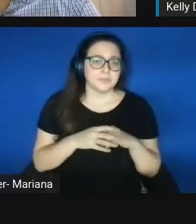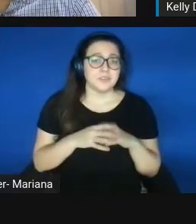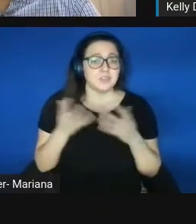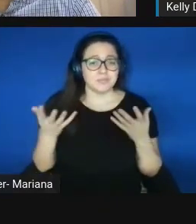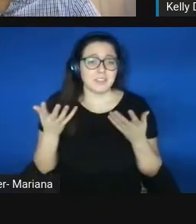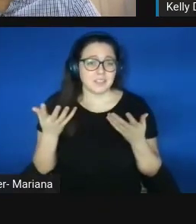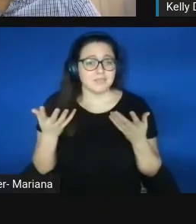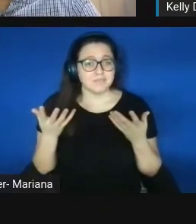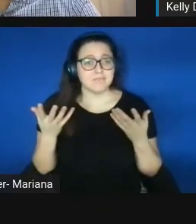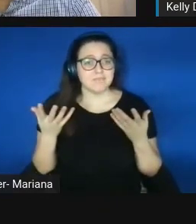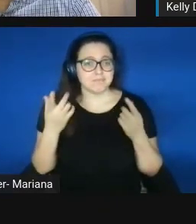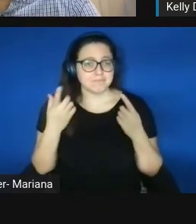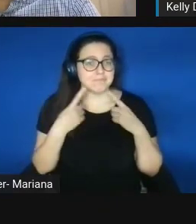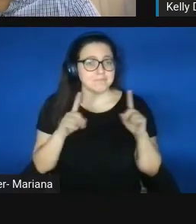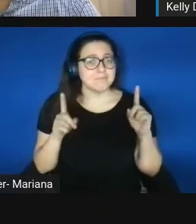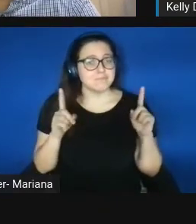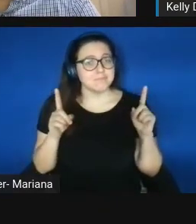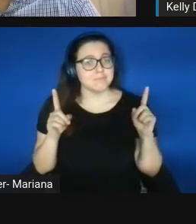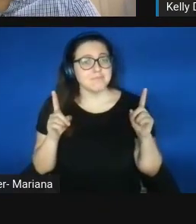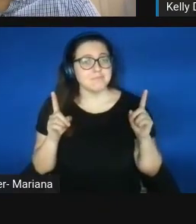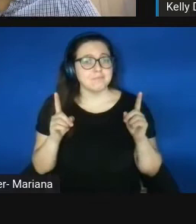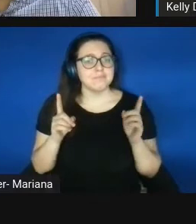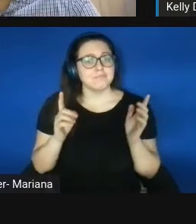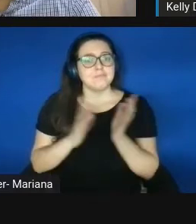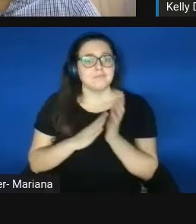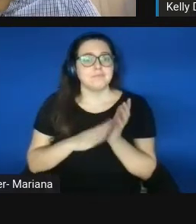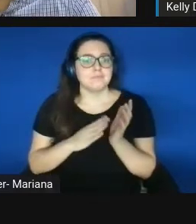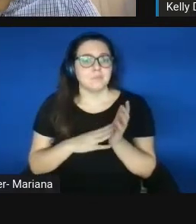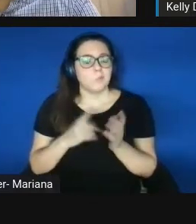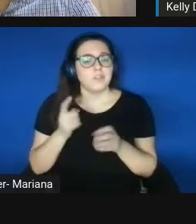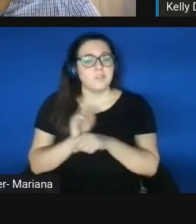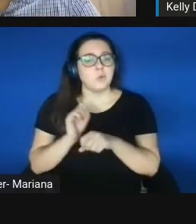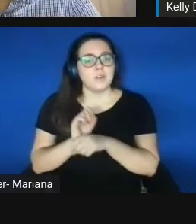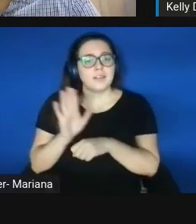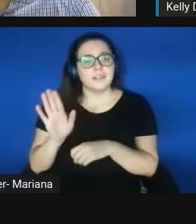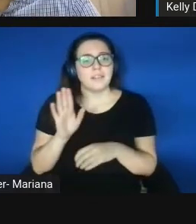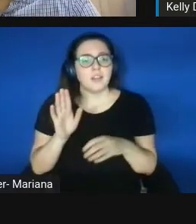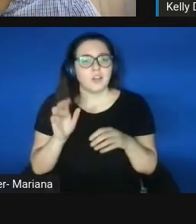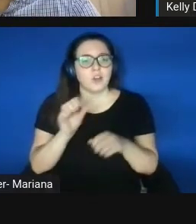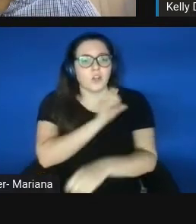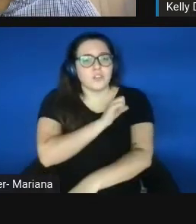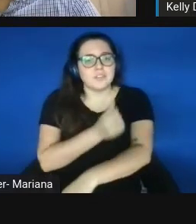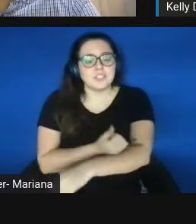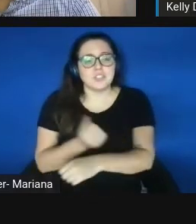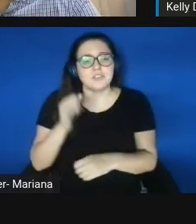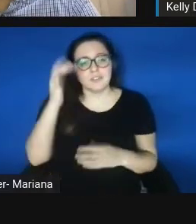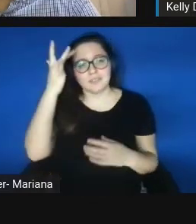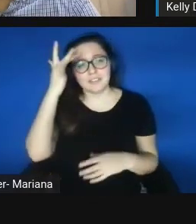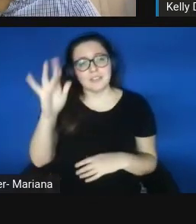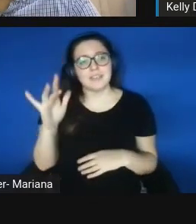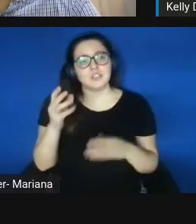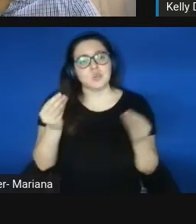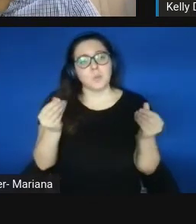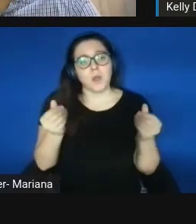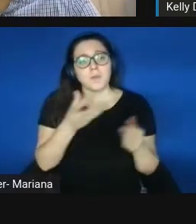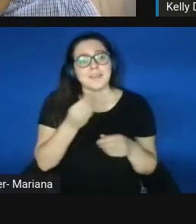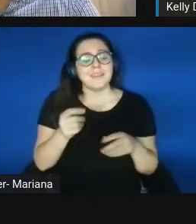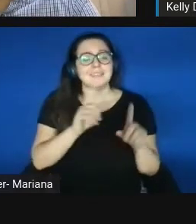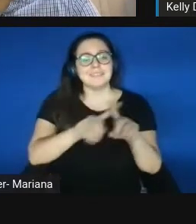developing their office of commercialization, intellectual property, and developing also templates for supporting IP